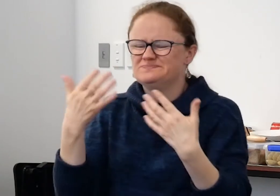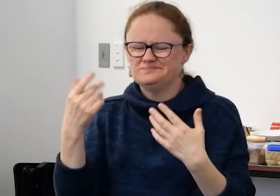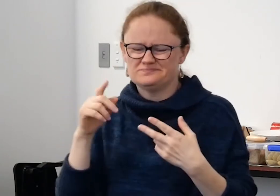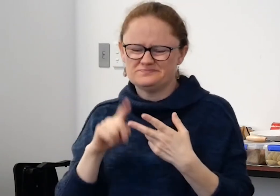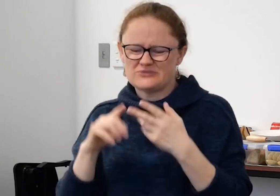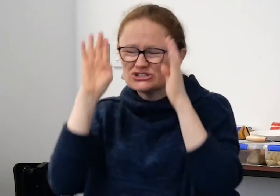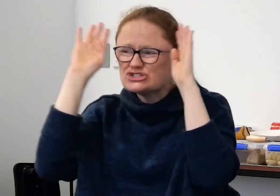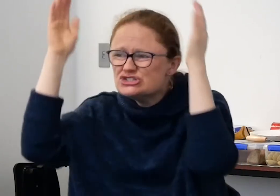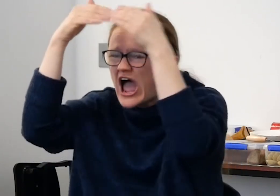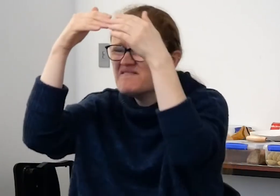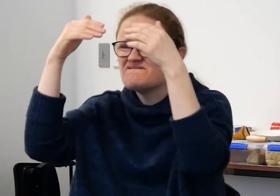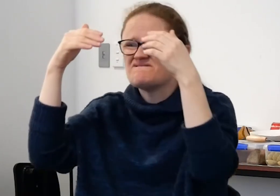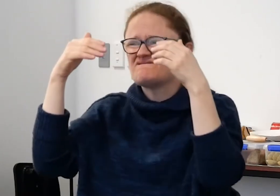Lots of different practical jobs like car mechanics, there are chefs, there are also